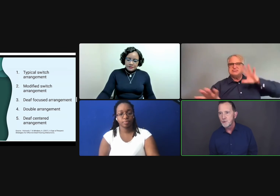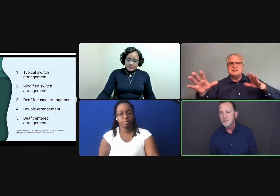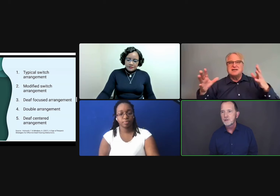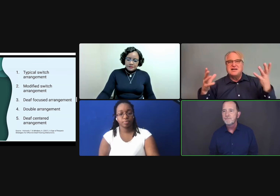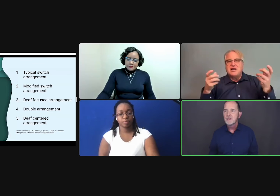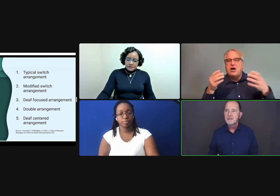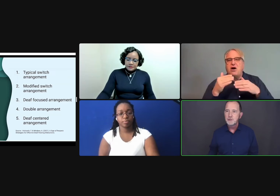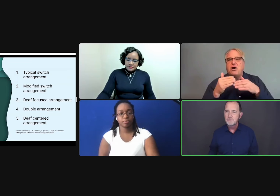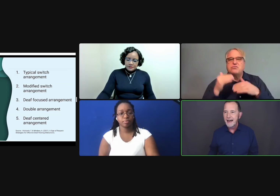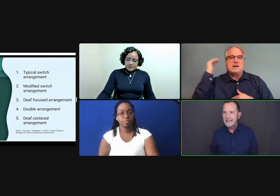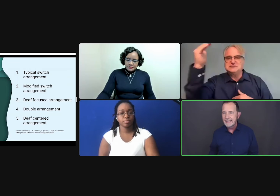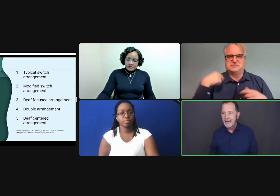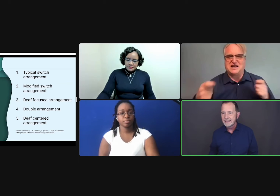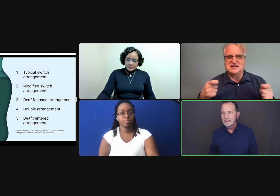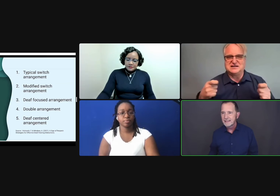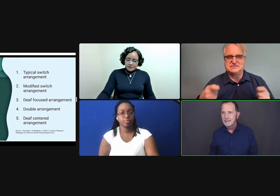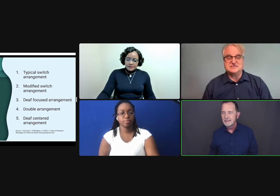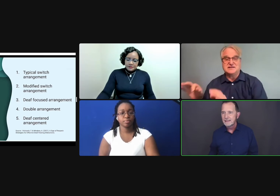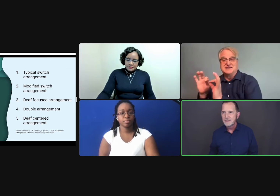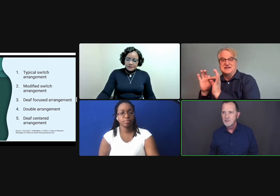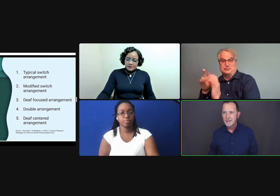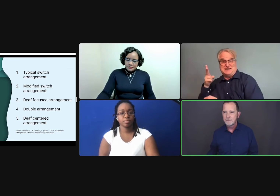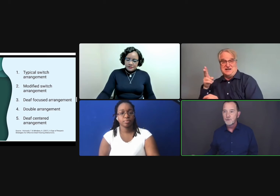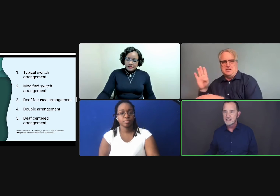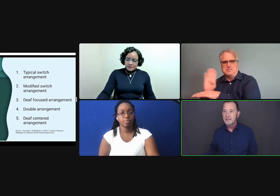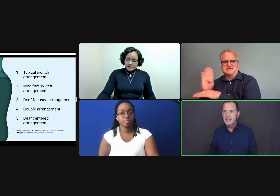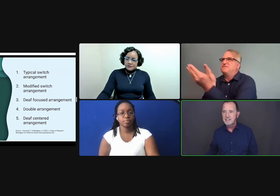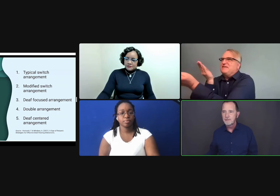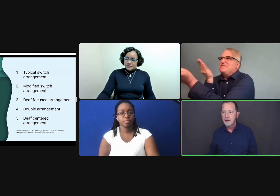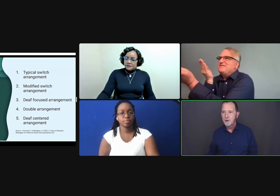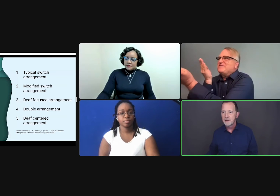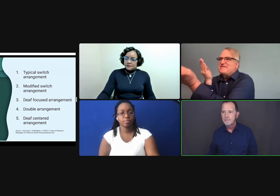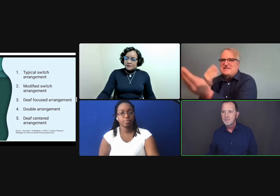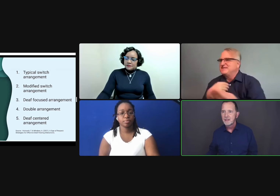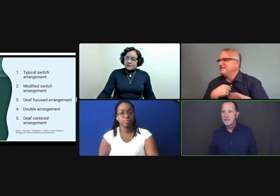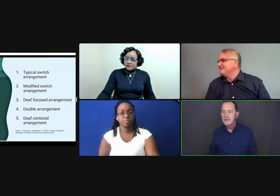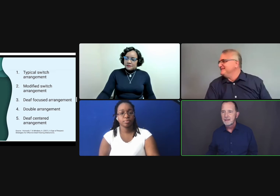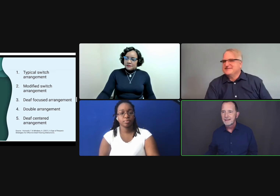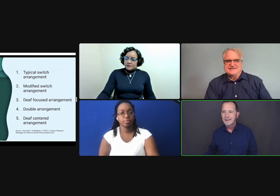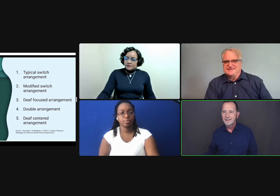in order to find that, which is kind of overstimulation on my part.